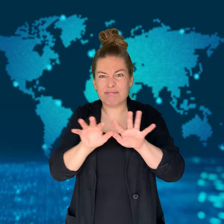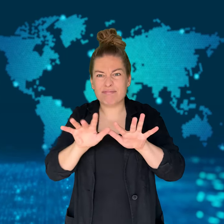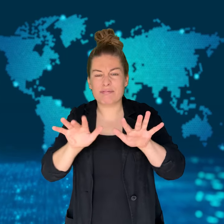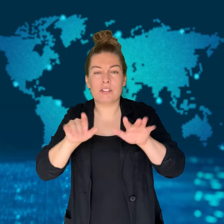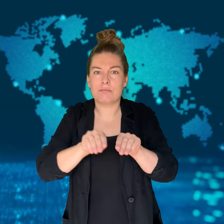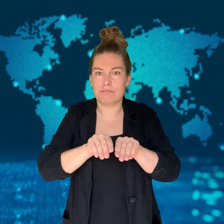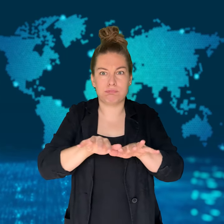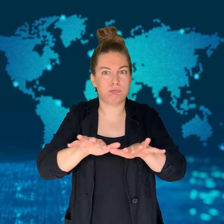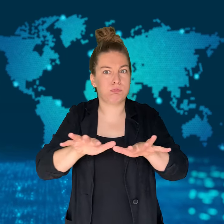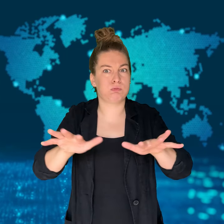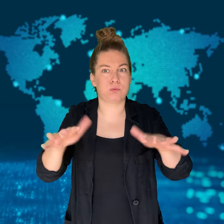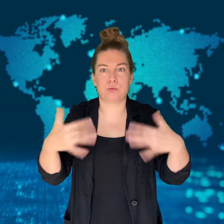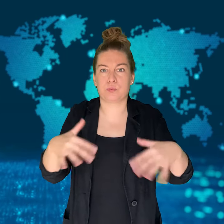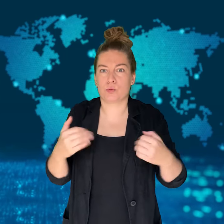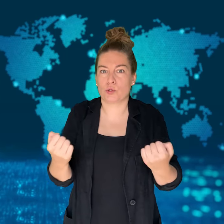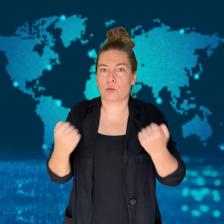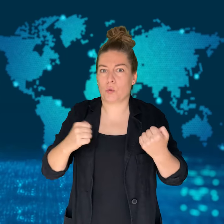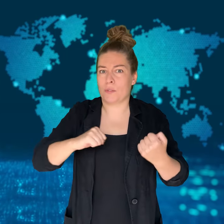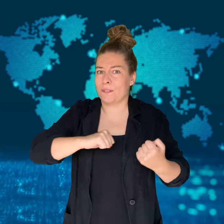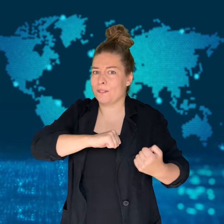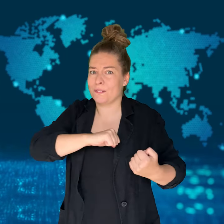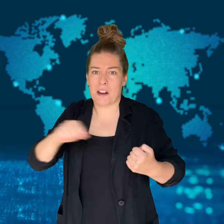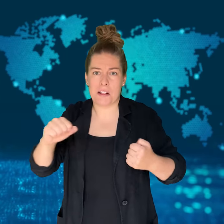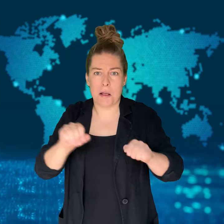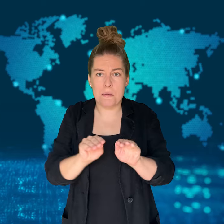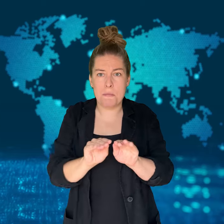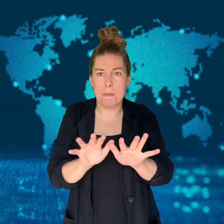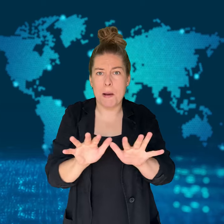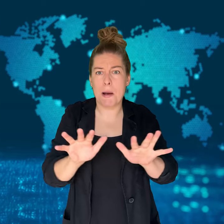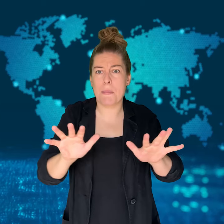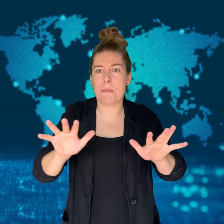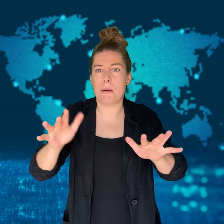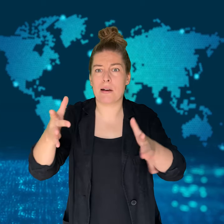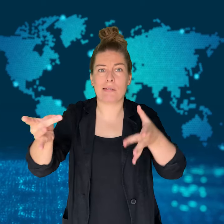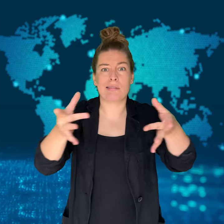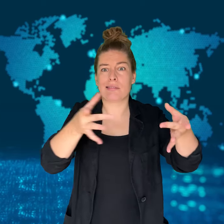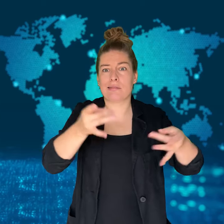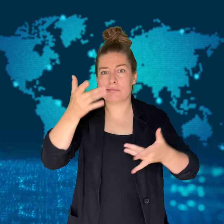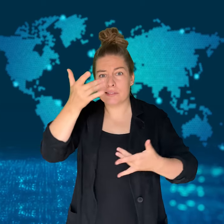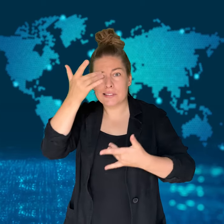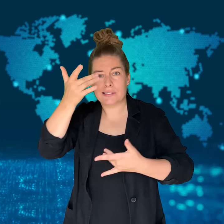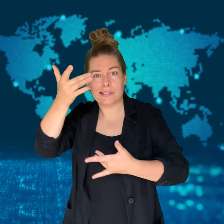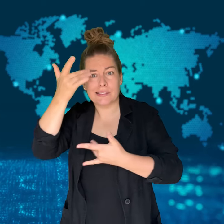Africa's top public health organization has declared